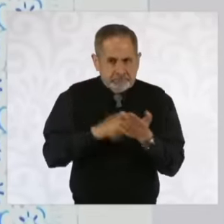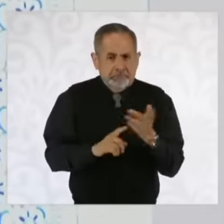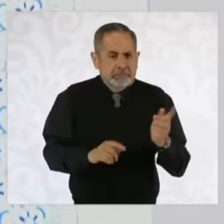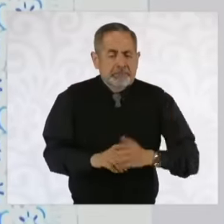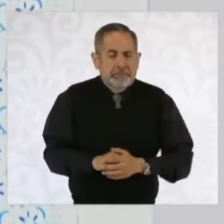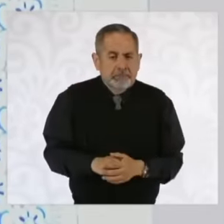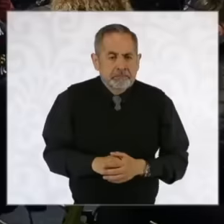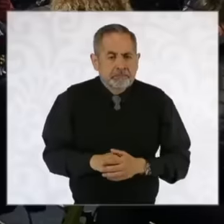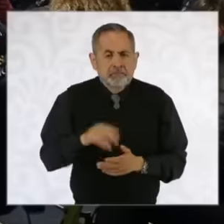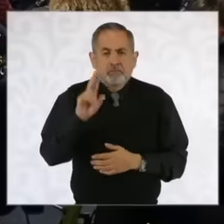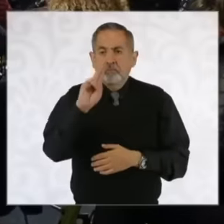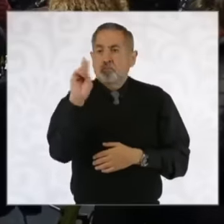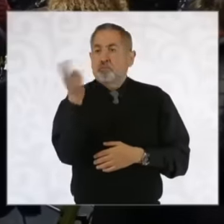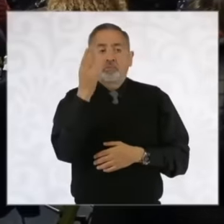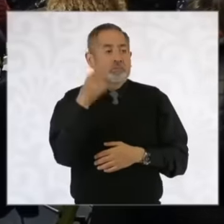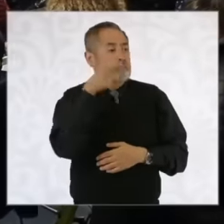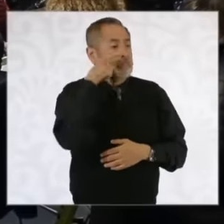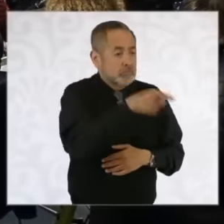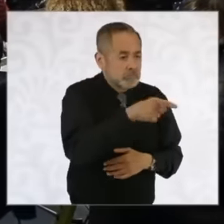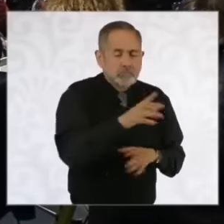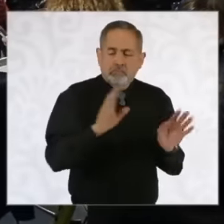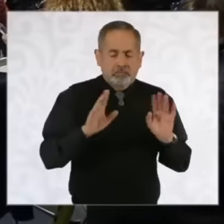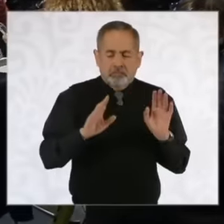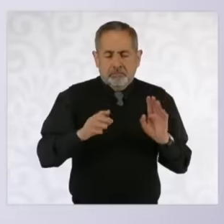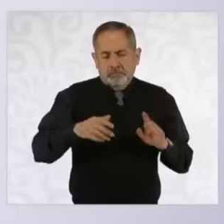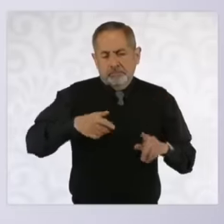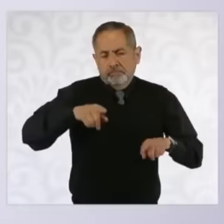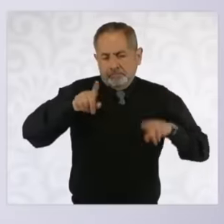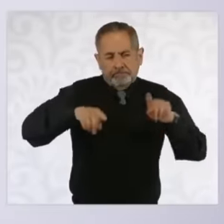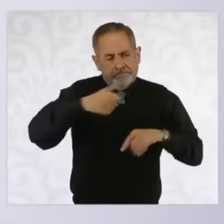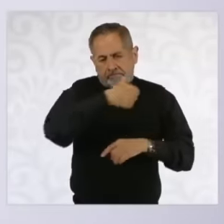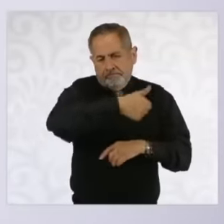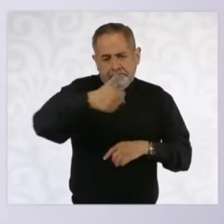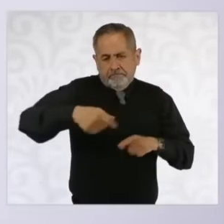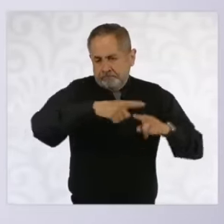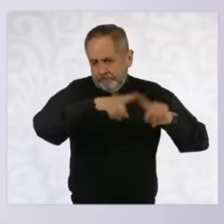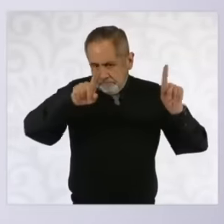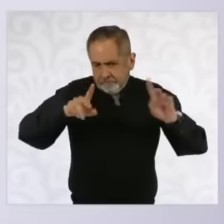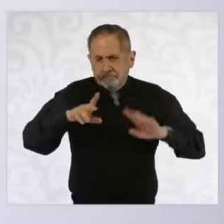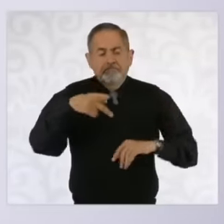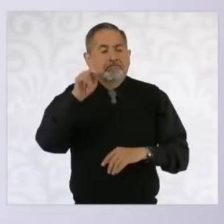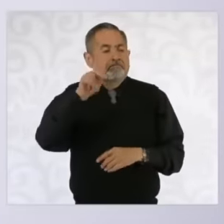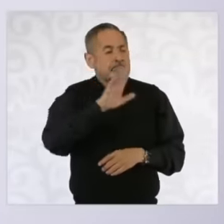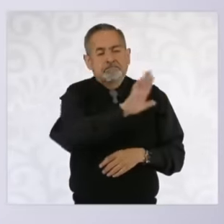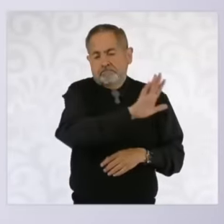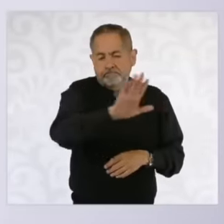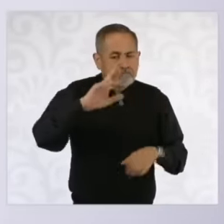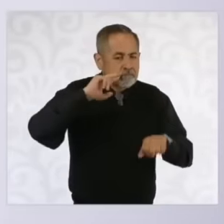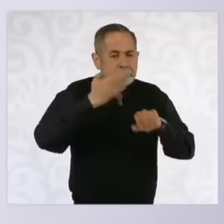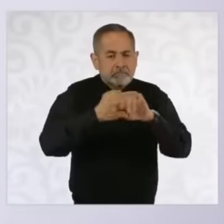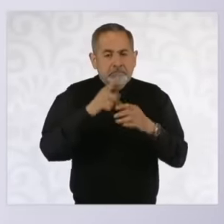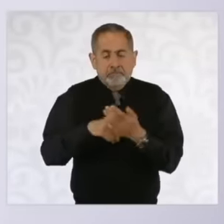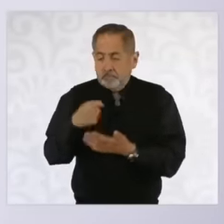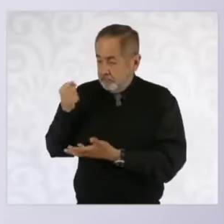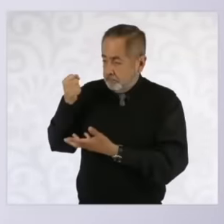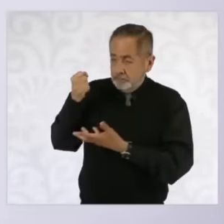particular university it depends on them but I think that in the end the people of Mexico will resort